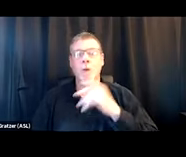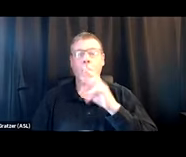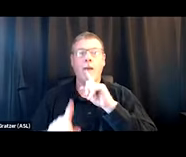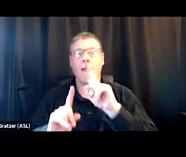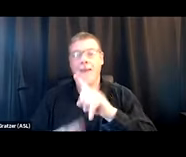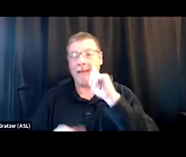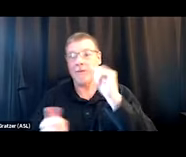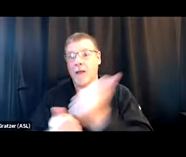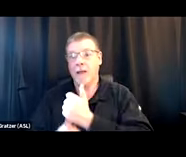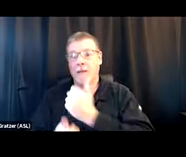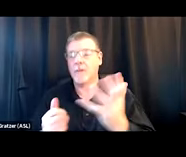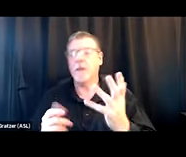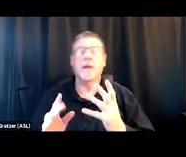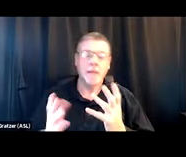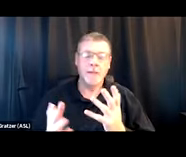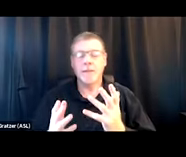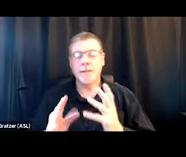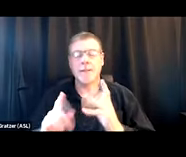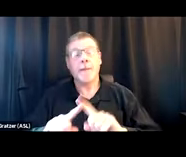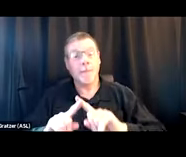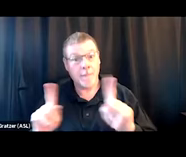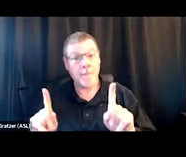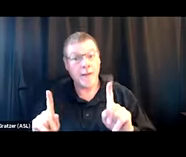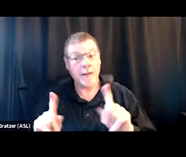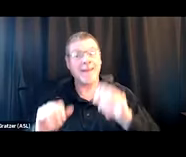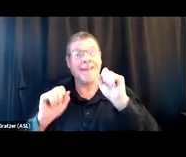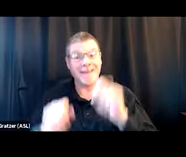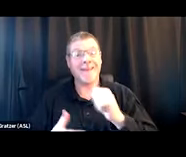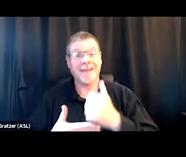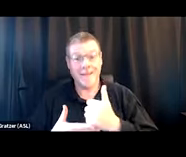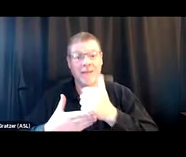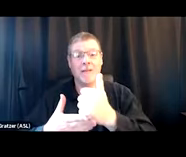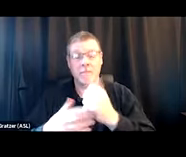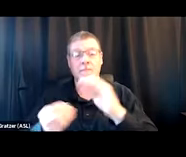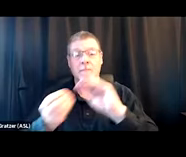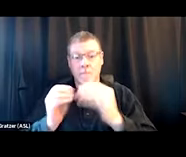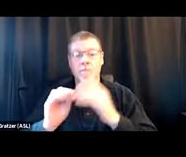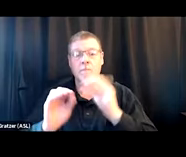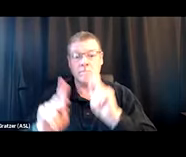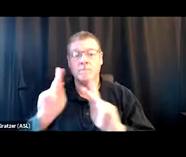but it may be a solution to a number of people. So for one,